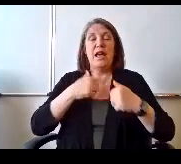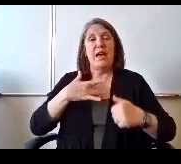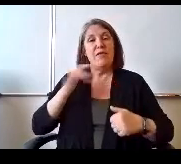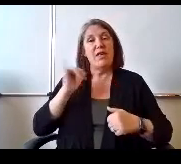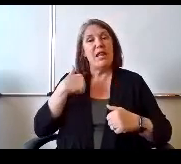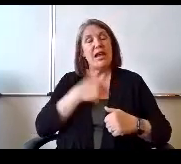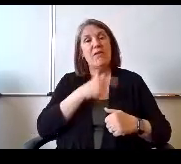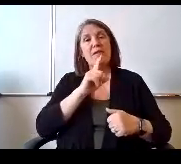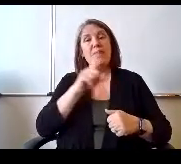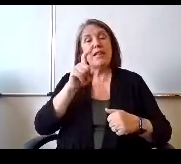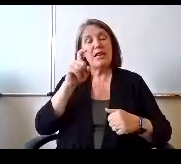to think about it and layout.